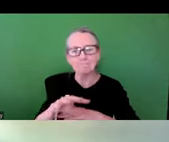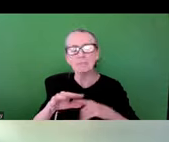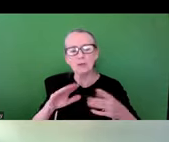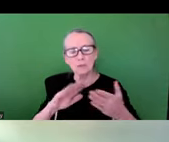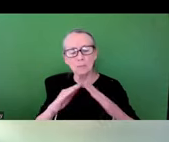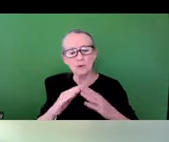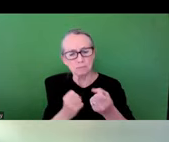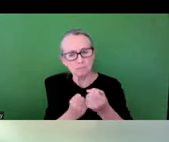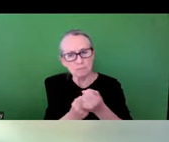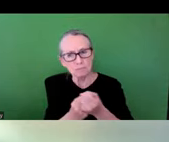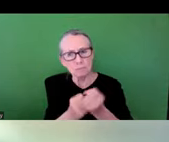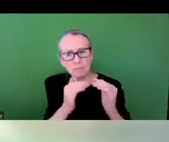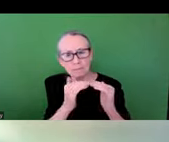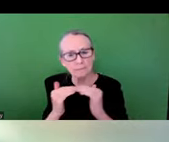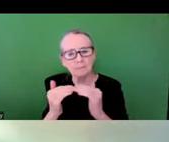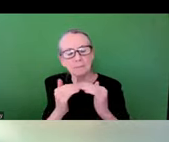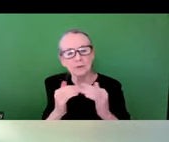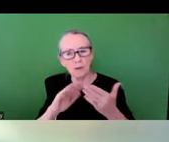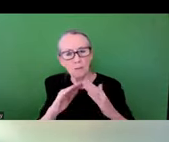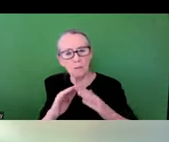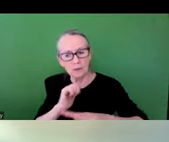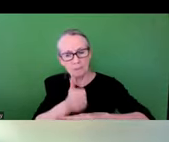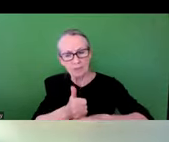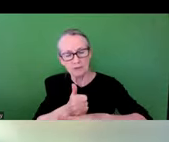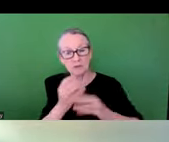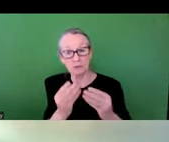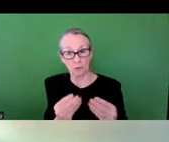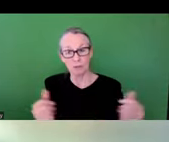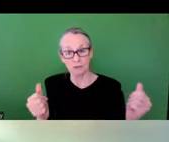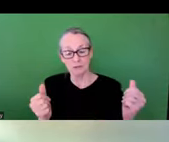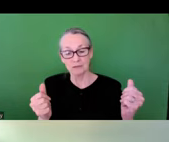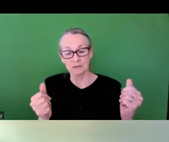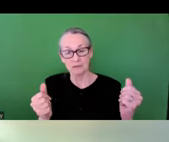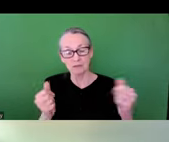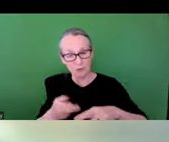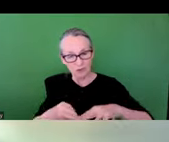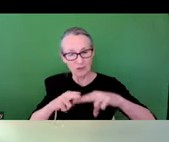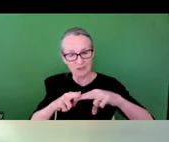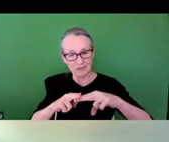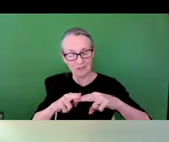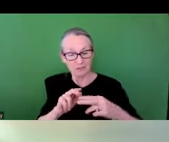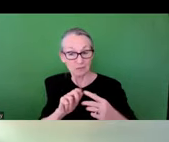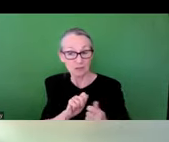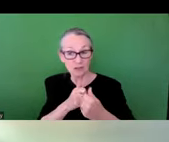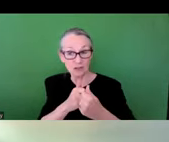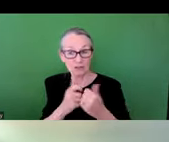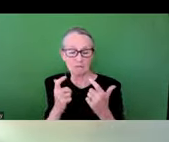to support equitable community-based solutions to the increasing challenge of major flood events around the world.